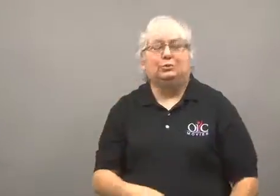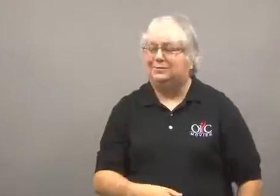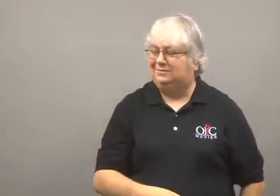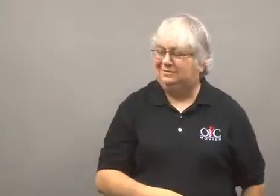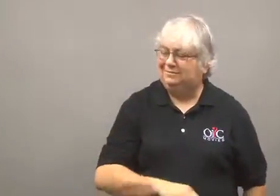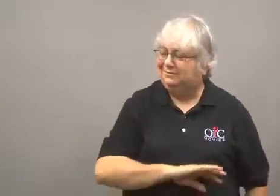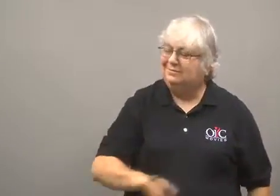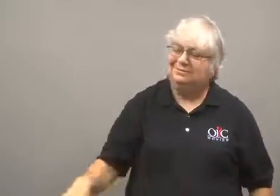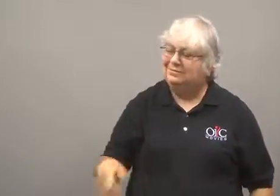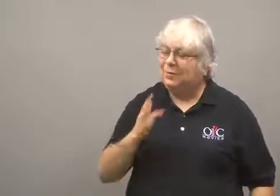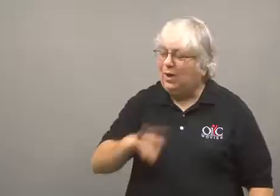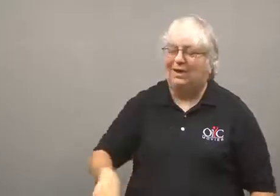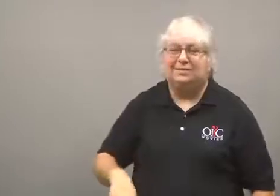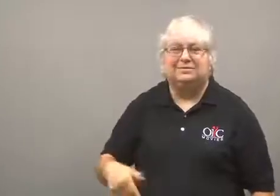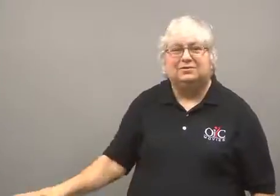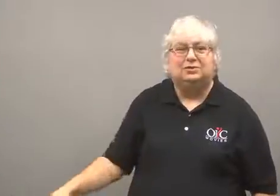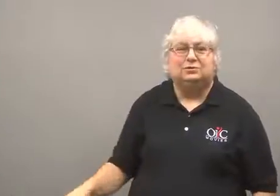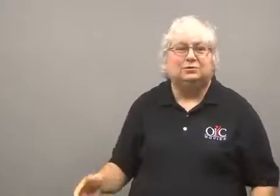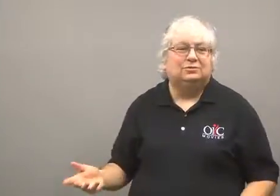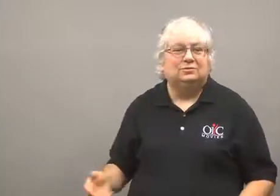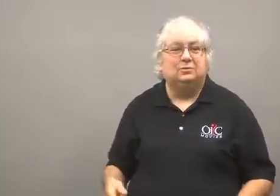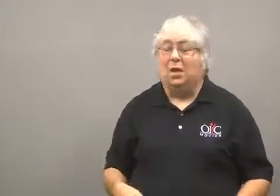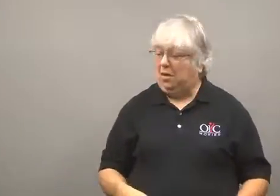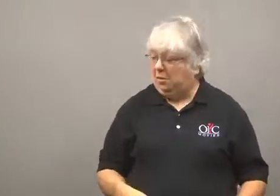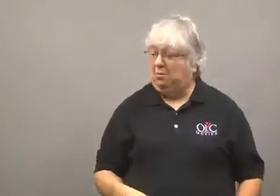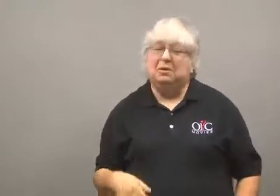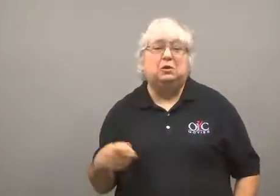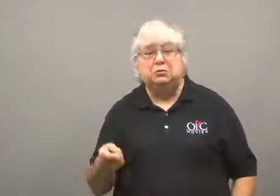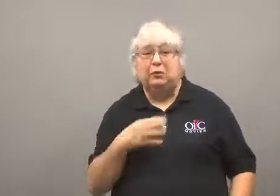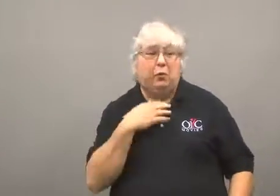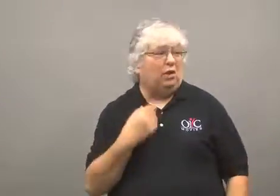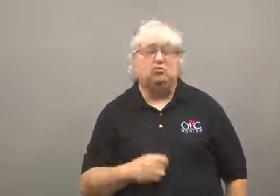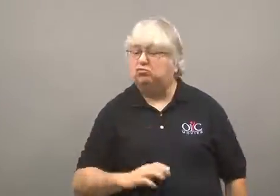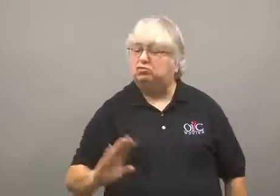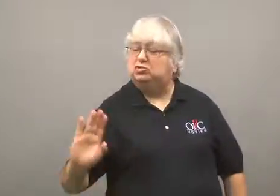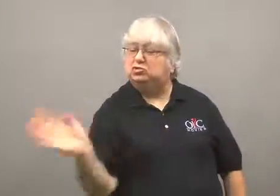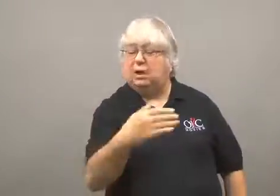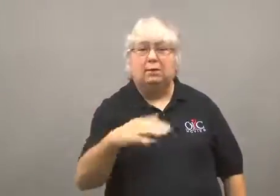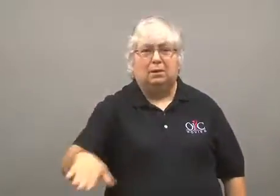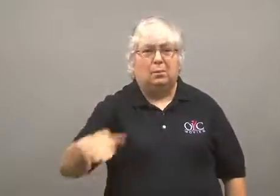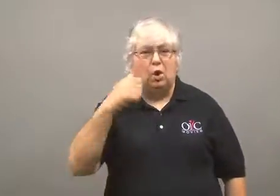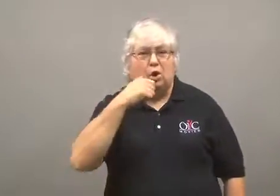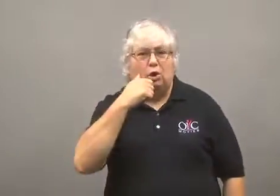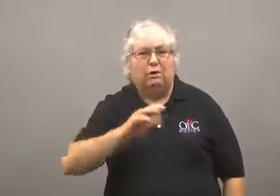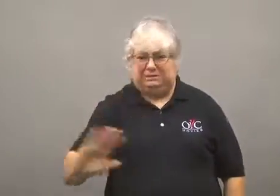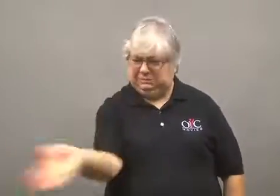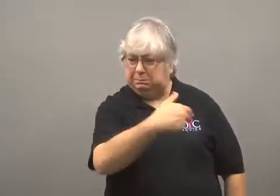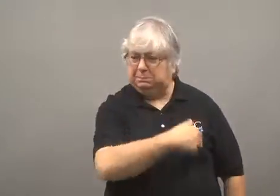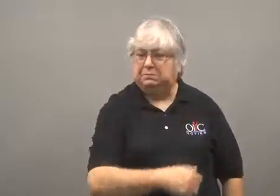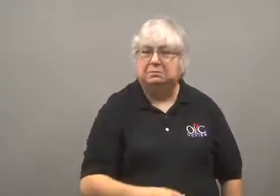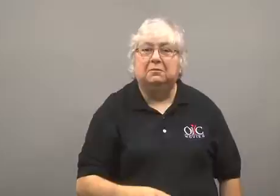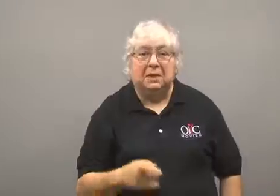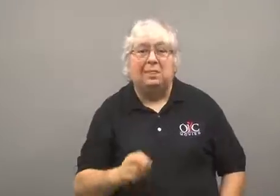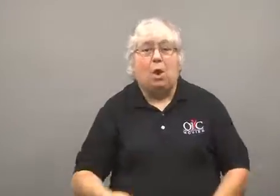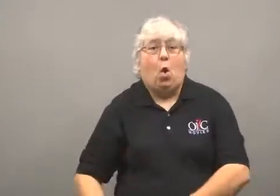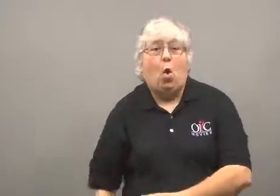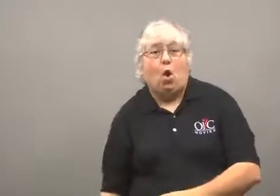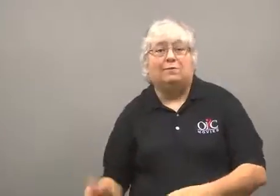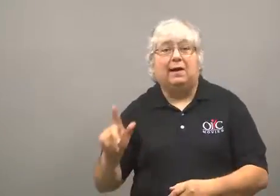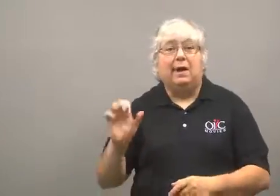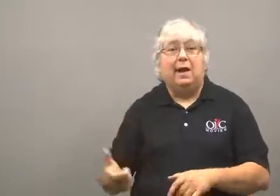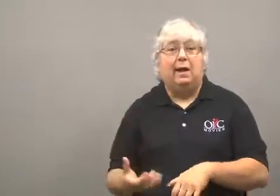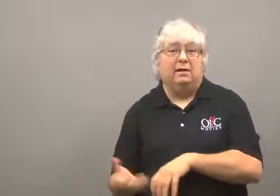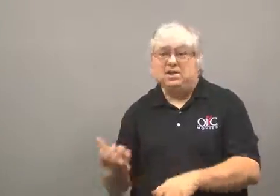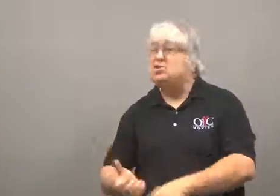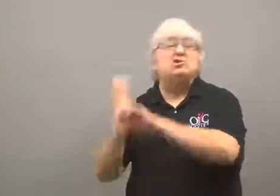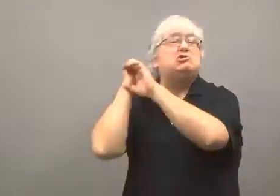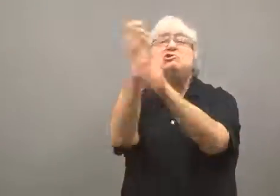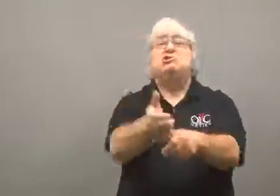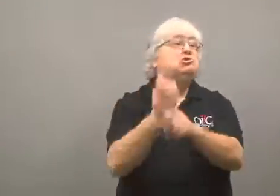They blew her off and told her to be quiet.